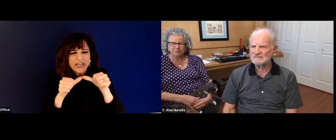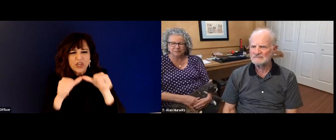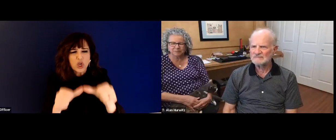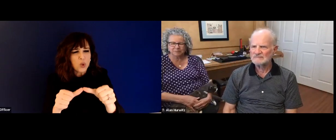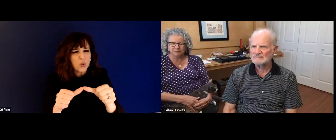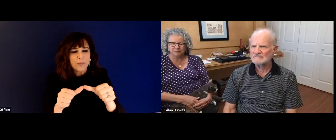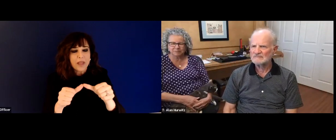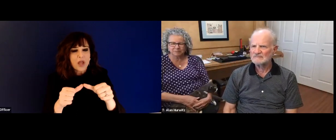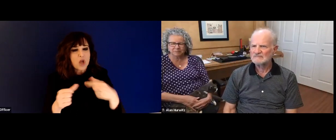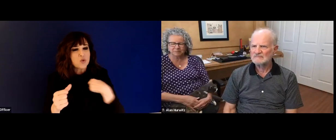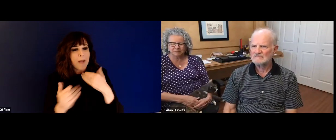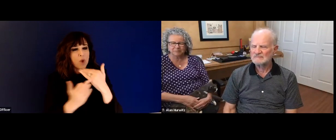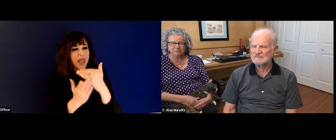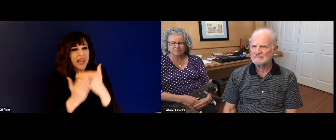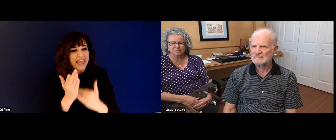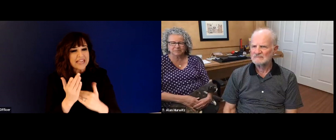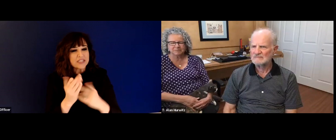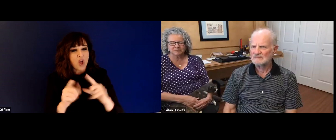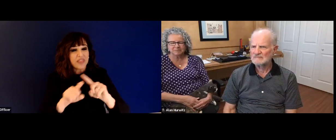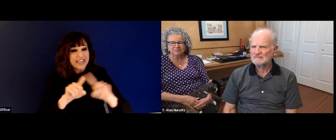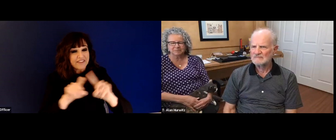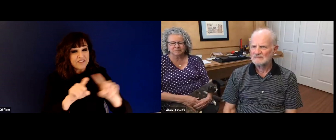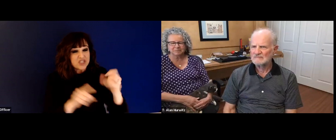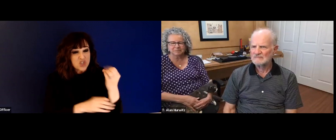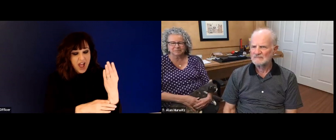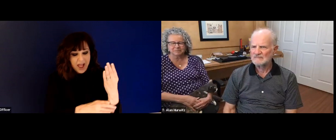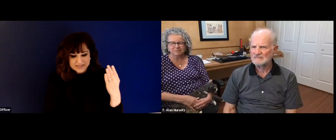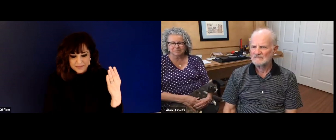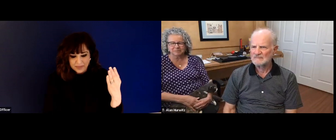you did not get the job. I mean, but you continue to be